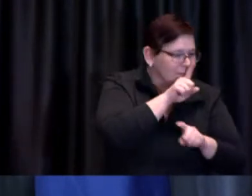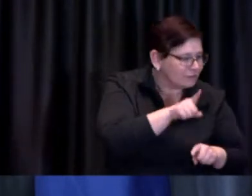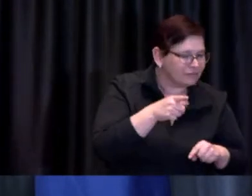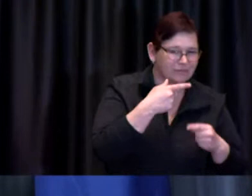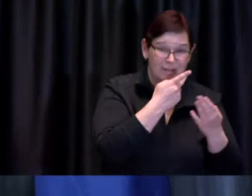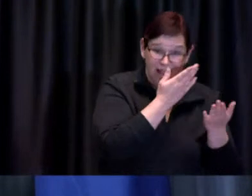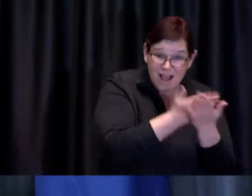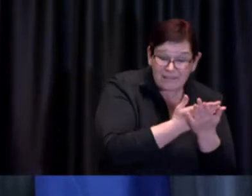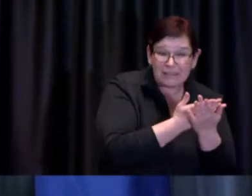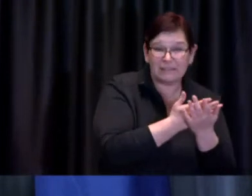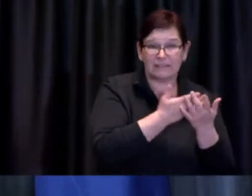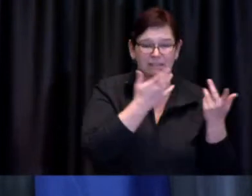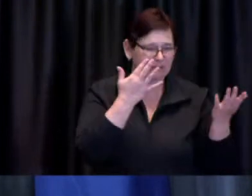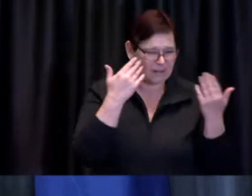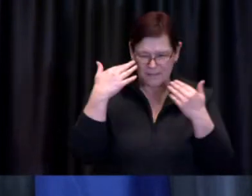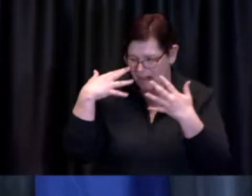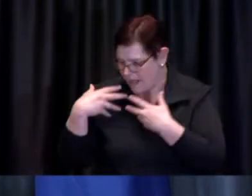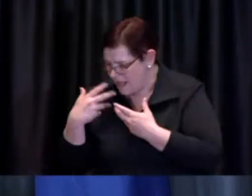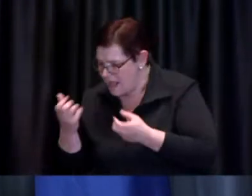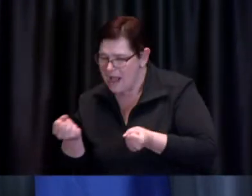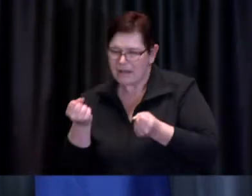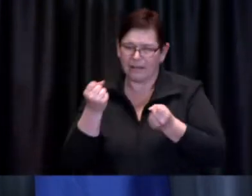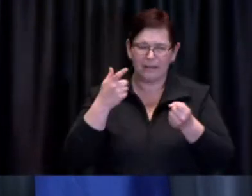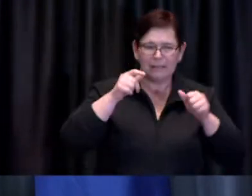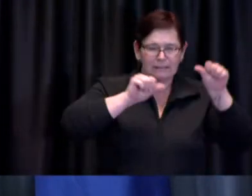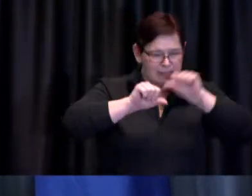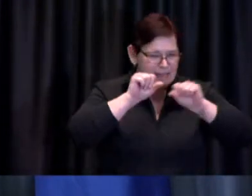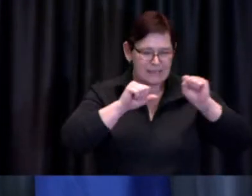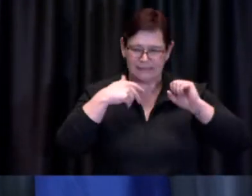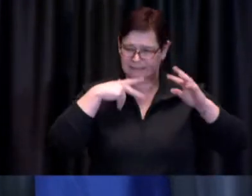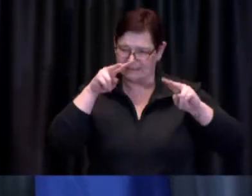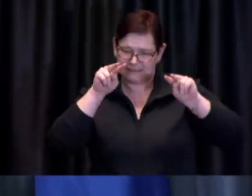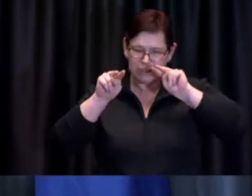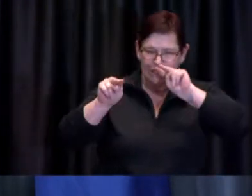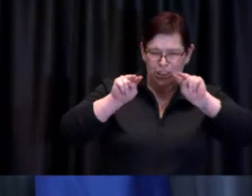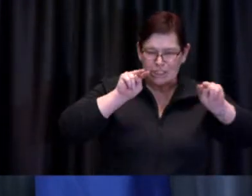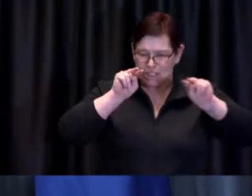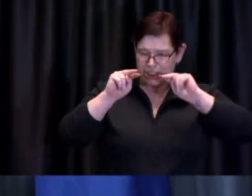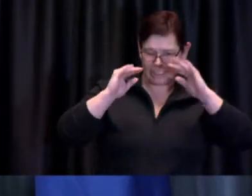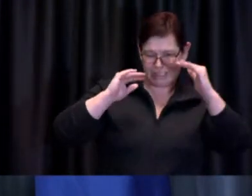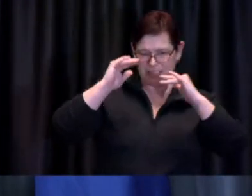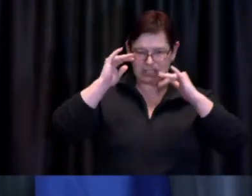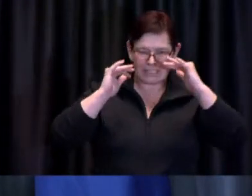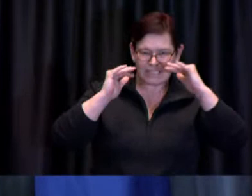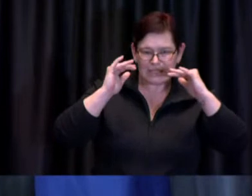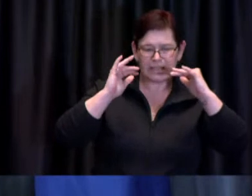As I mentioned earlier in response to the earlier question you know I'm in support of measures that